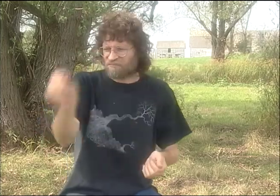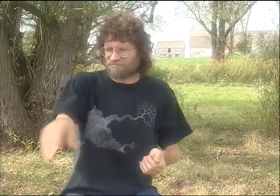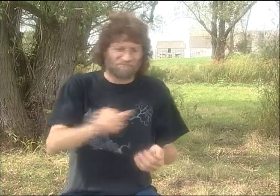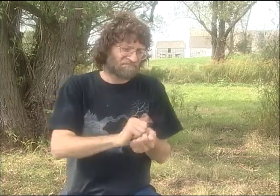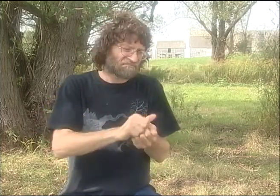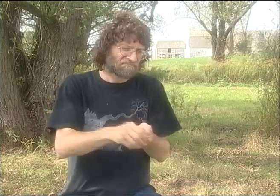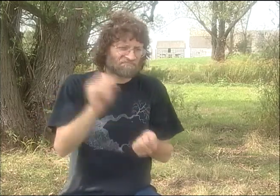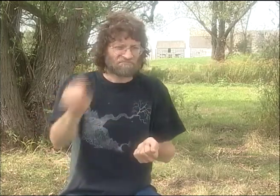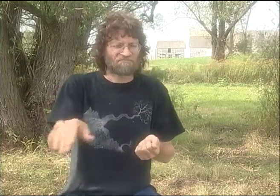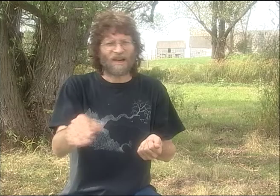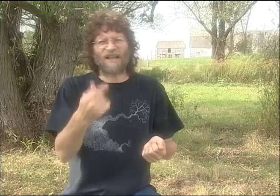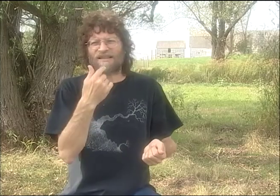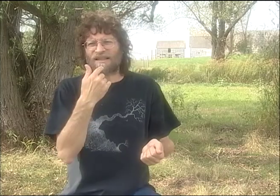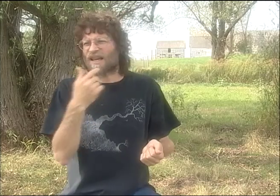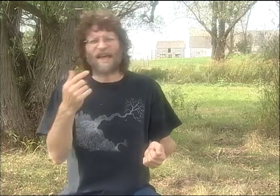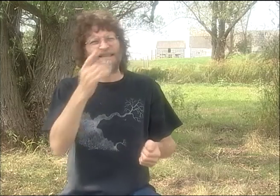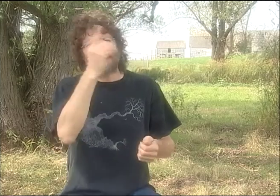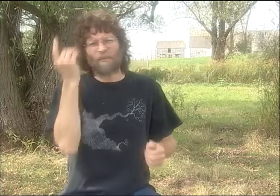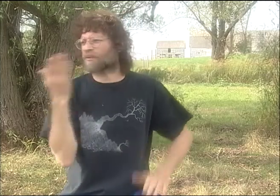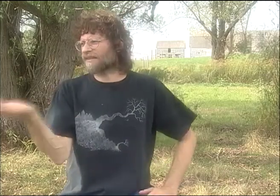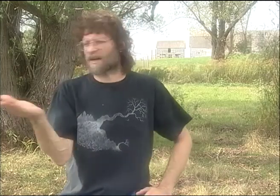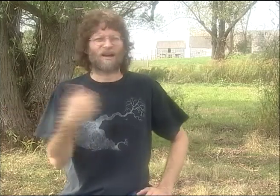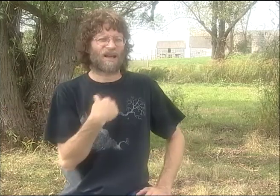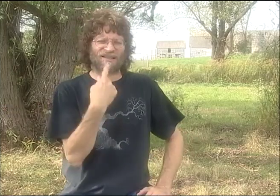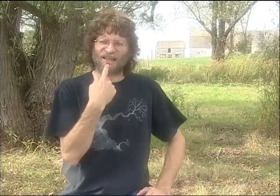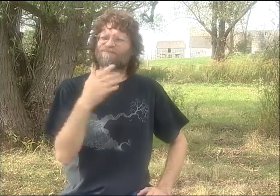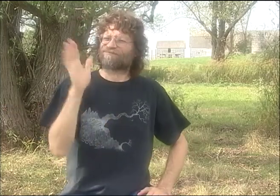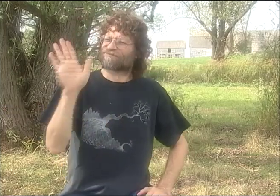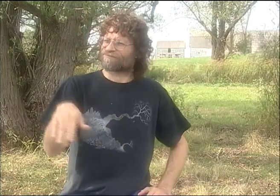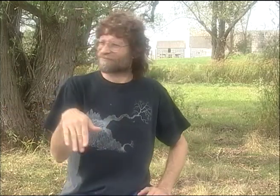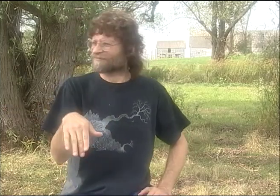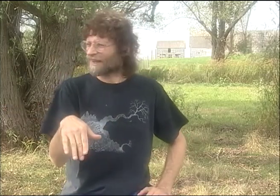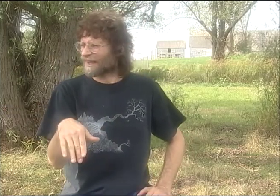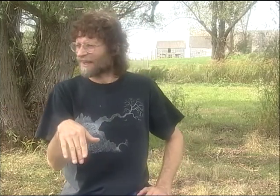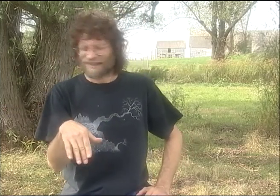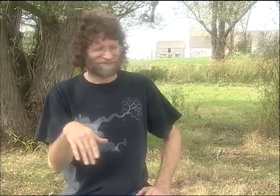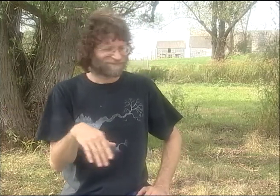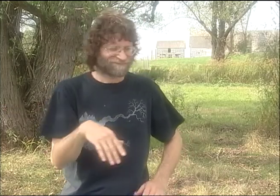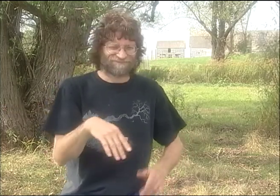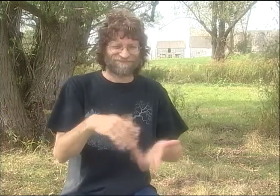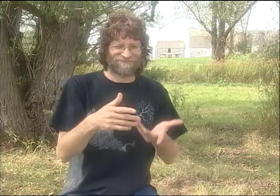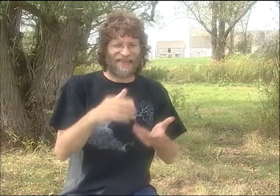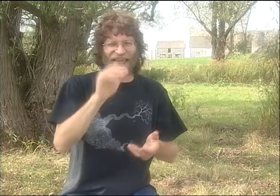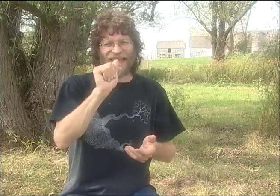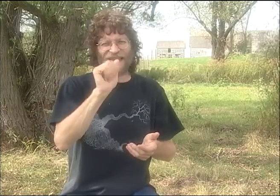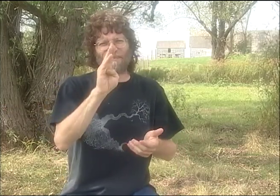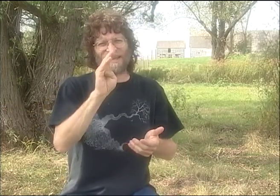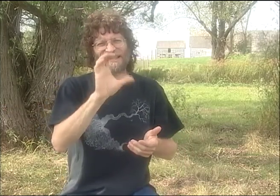BUT ANYWAY, I'M WASHING THESE DISHES, THROWING THEM IN THE RACK.